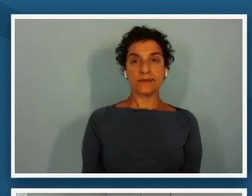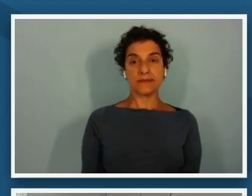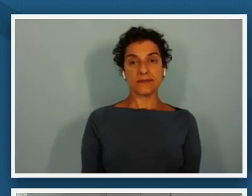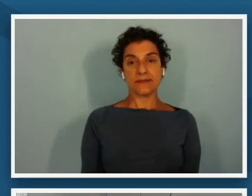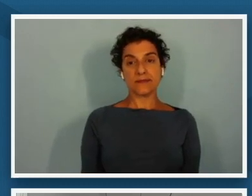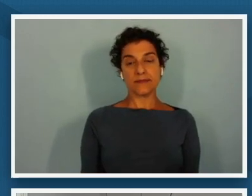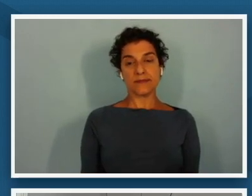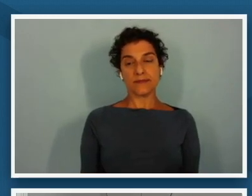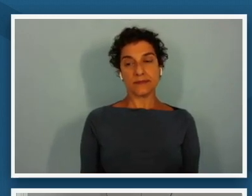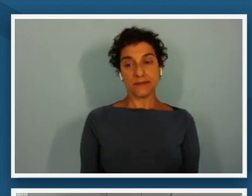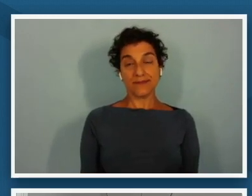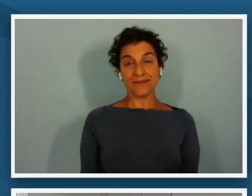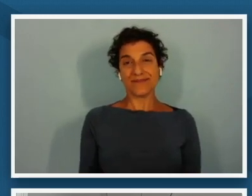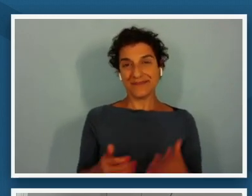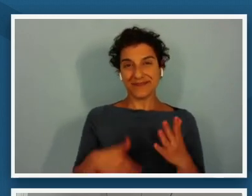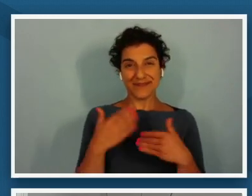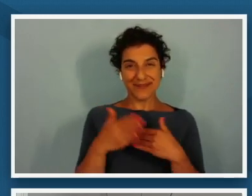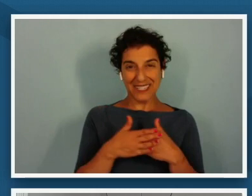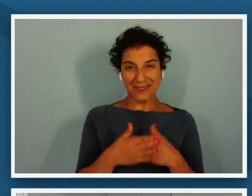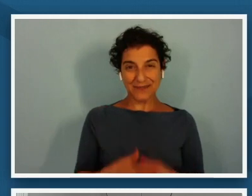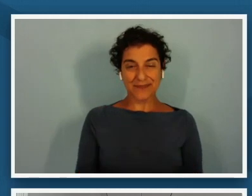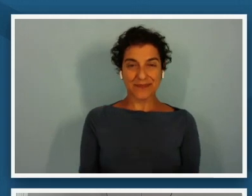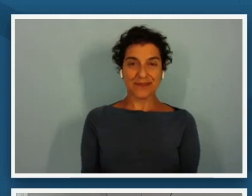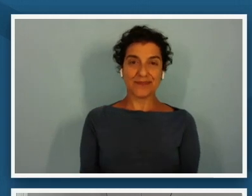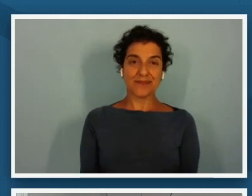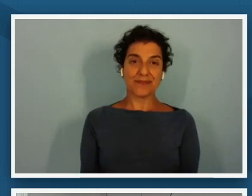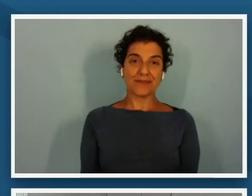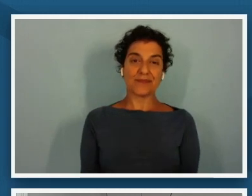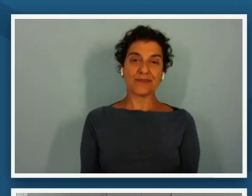let's go to the next slide